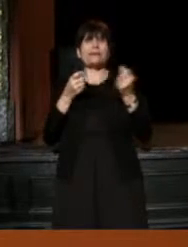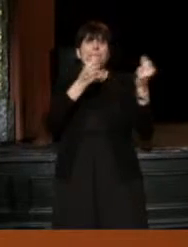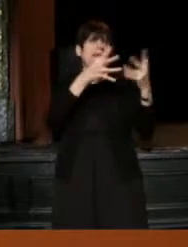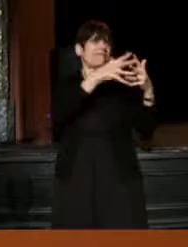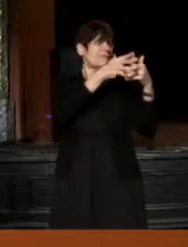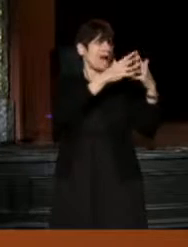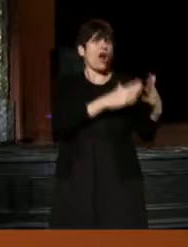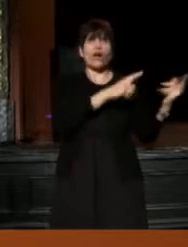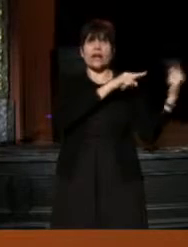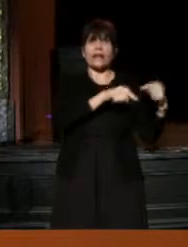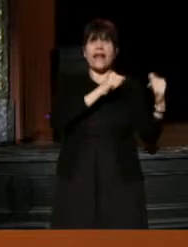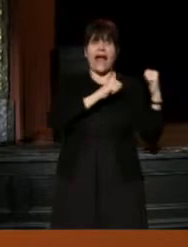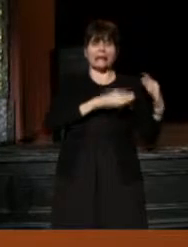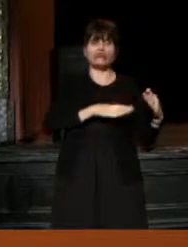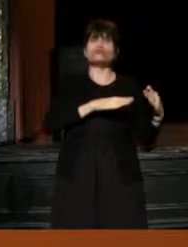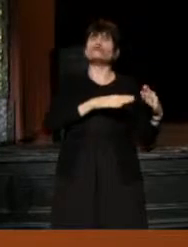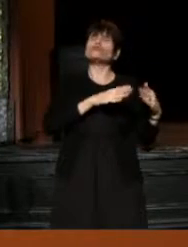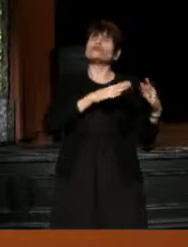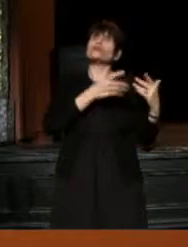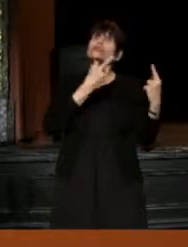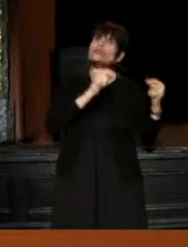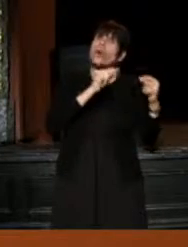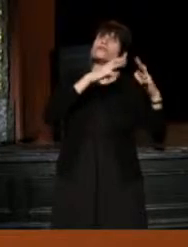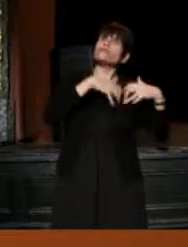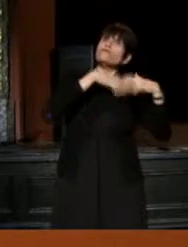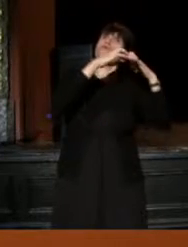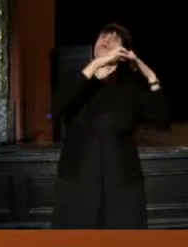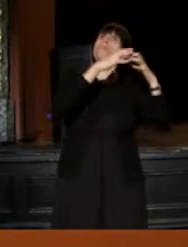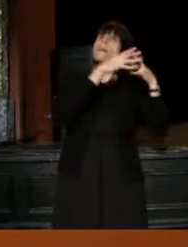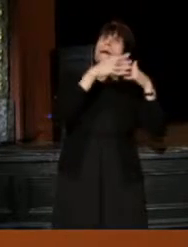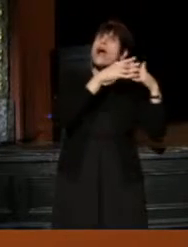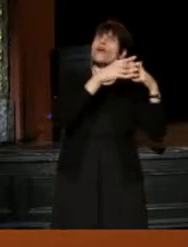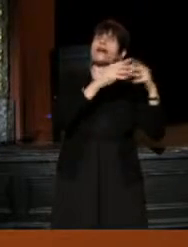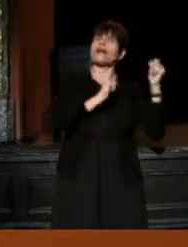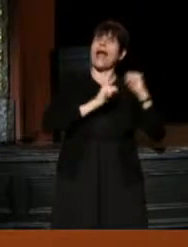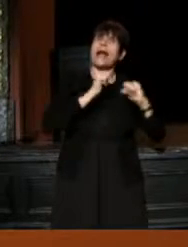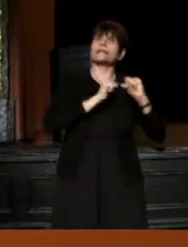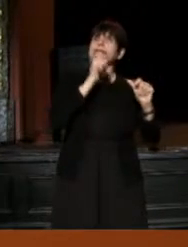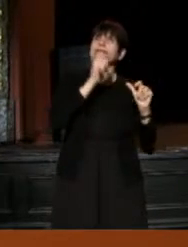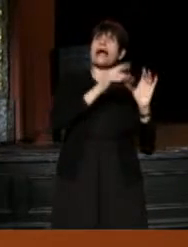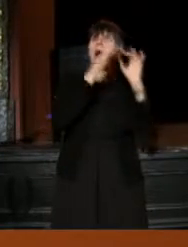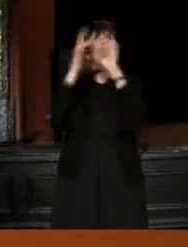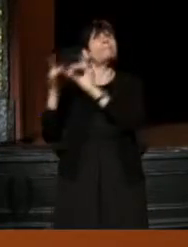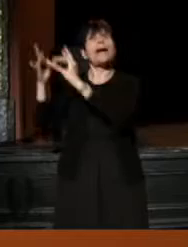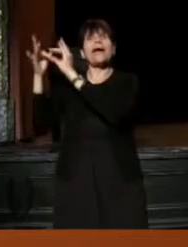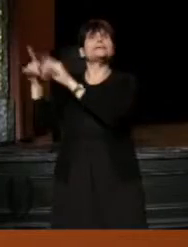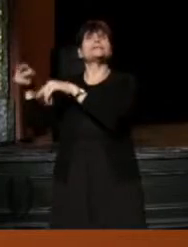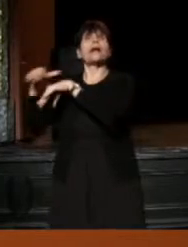who were trying to forge an American style of acting that wasn't based on a kind of British classicism,